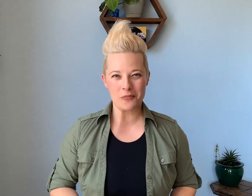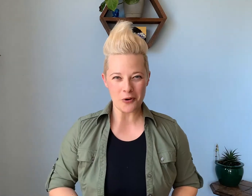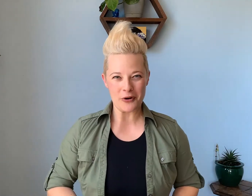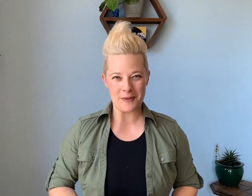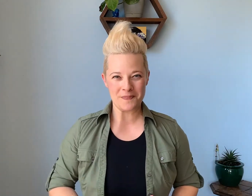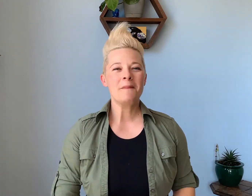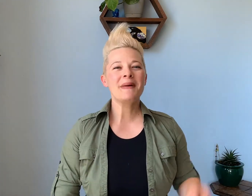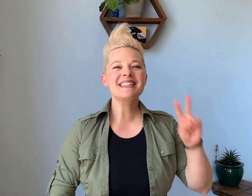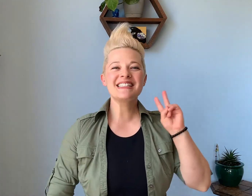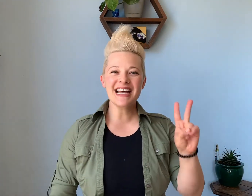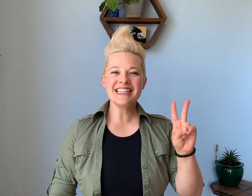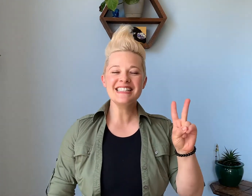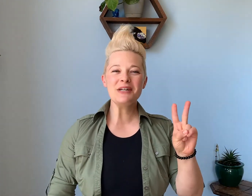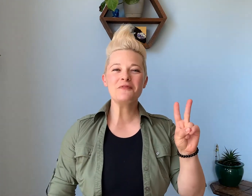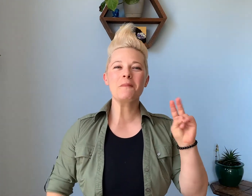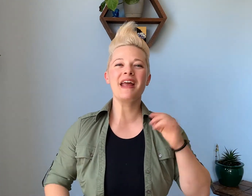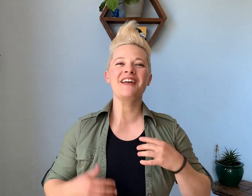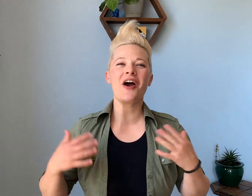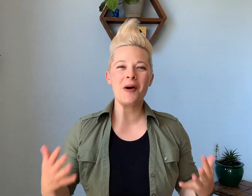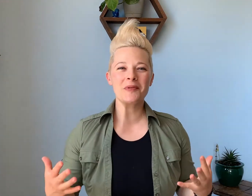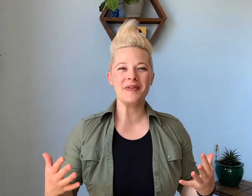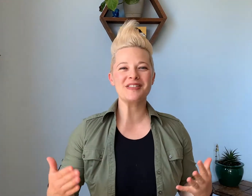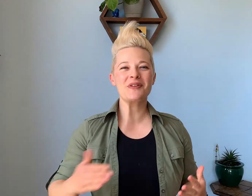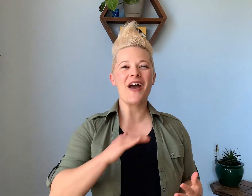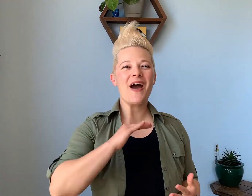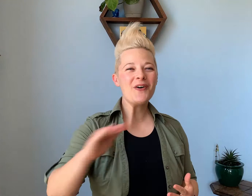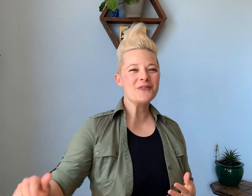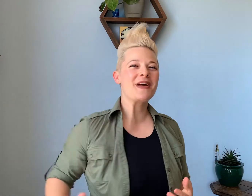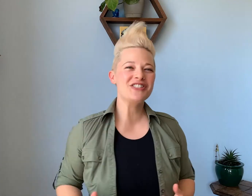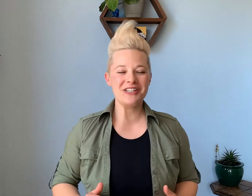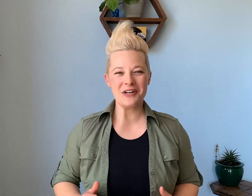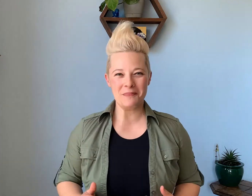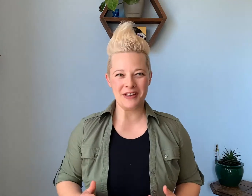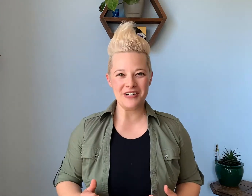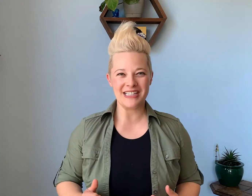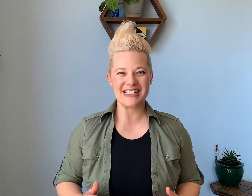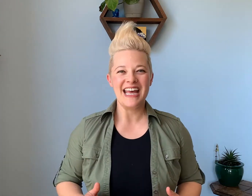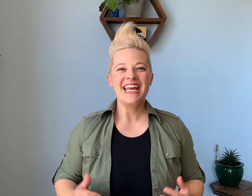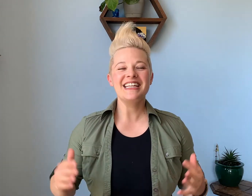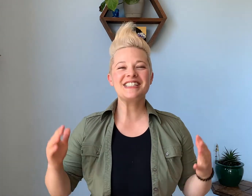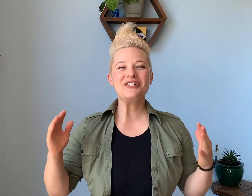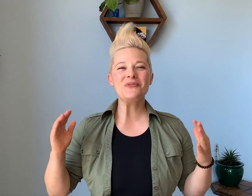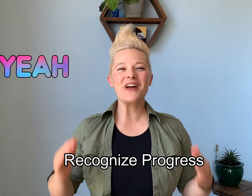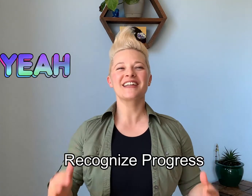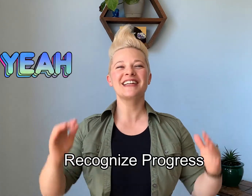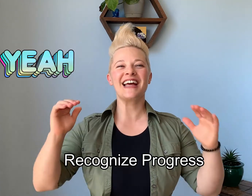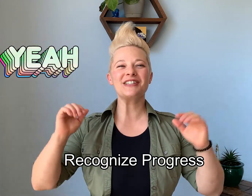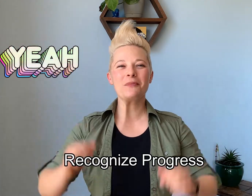program. My second tip for paying compliments without mentioning appearance is to recognize